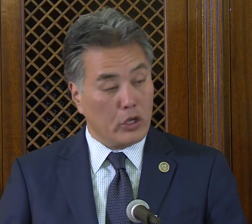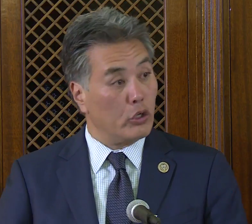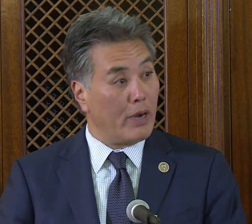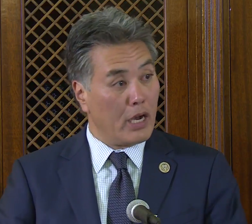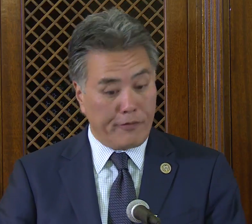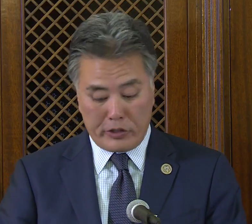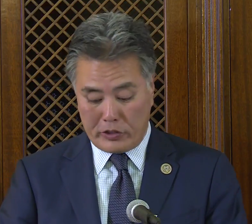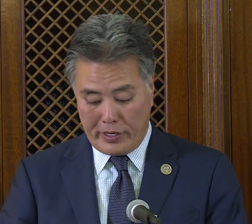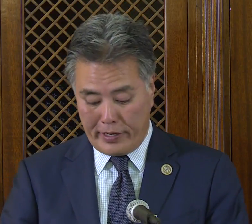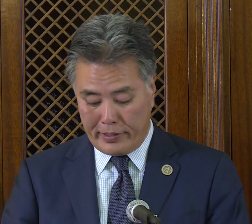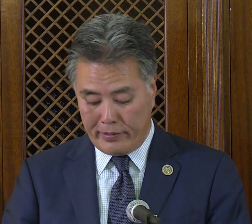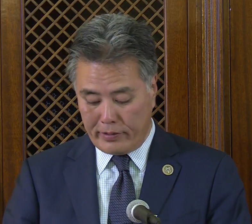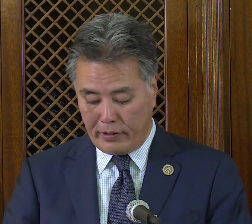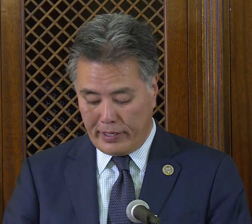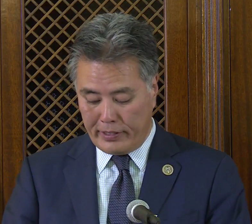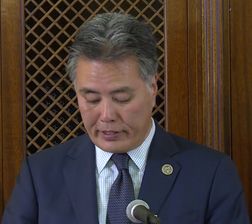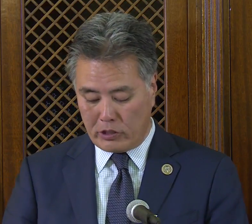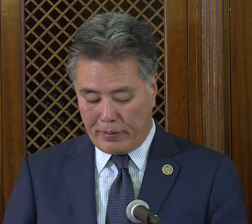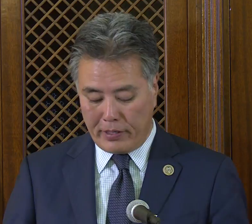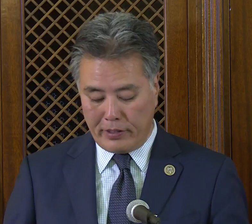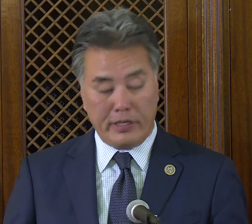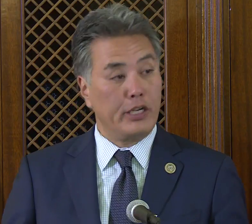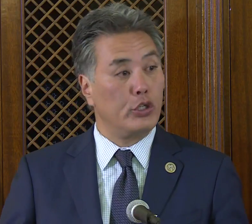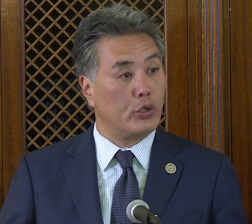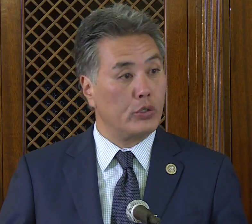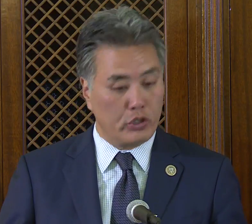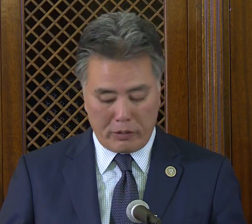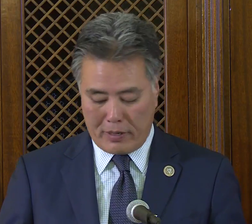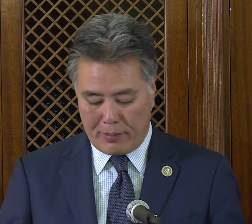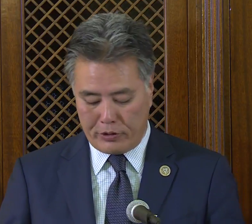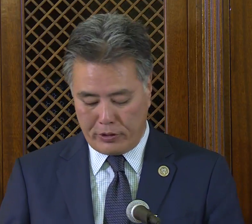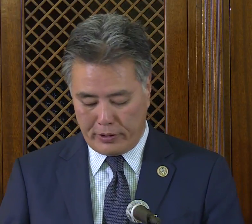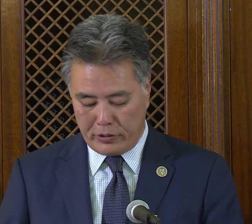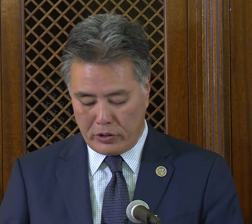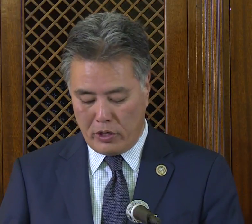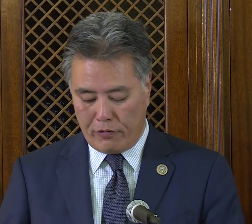So my office has taken the lead in expanding internship opportunities